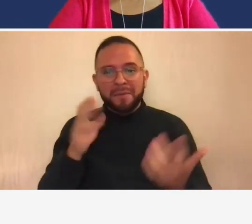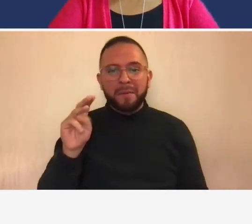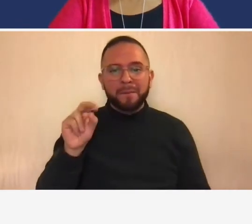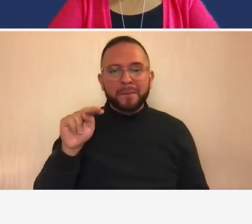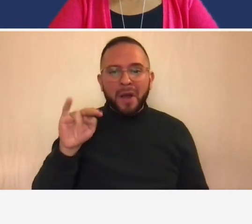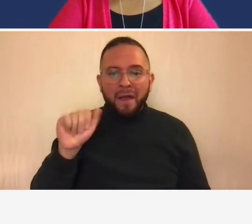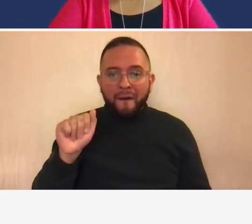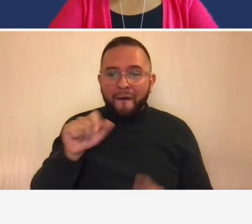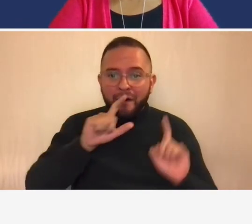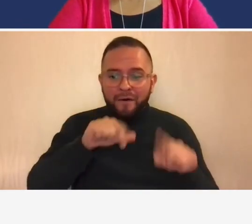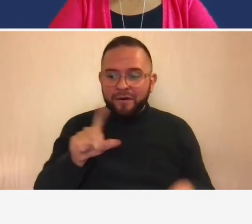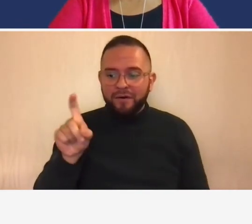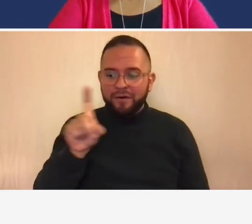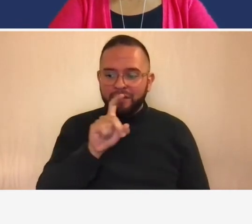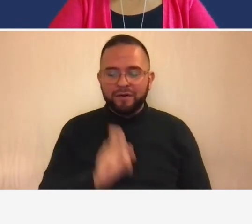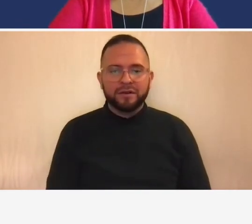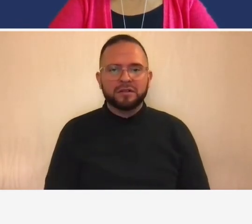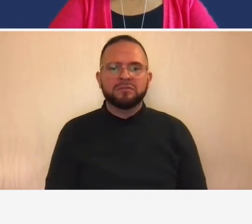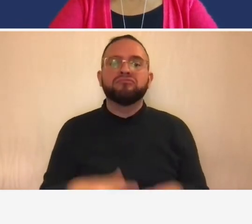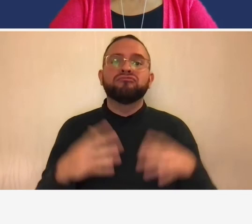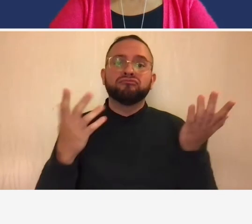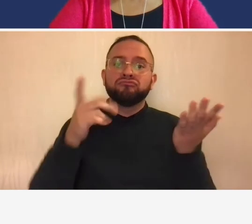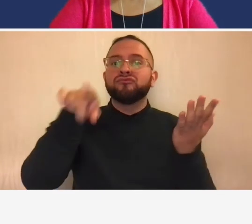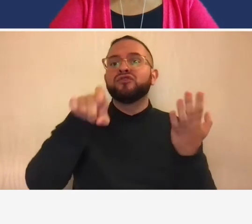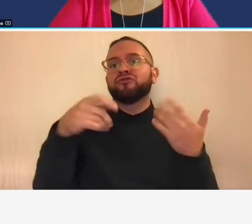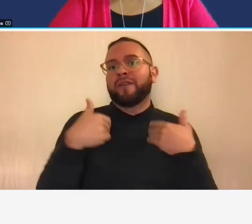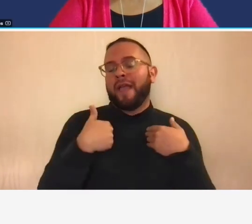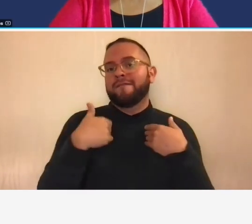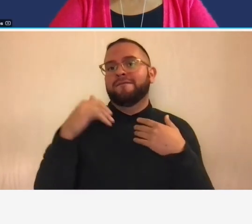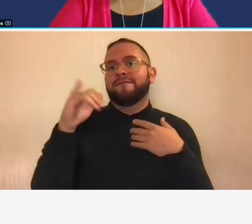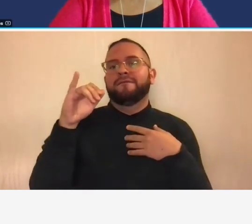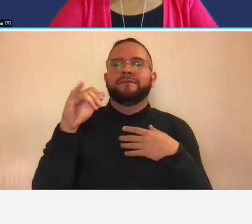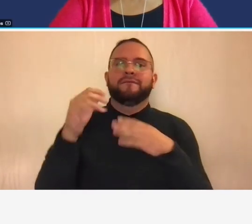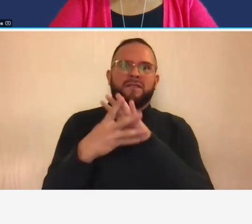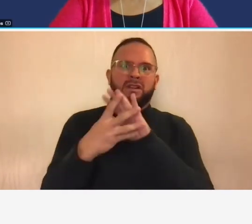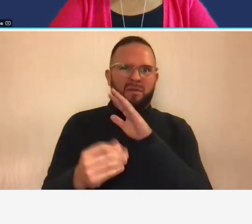okay so everybody should have a copy of the participant's guide and so the participant's